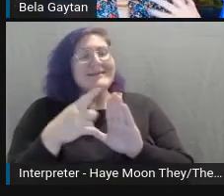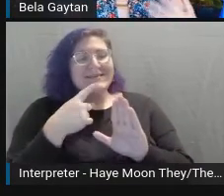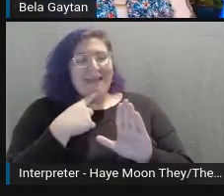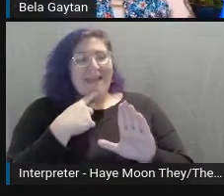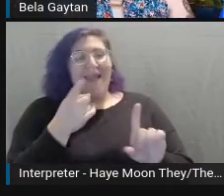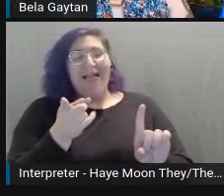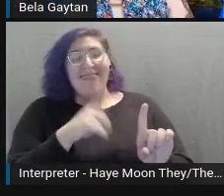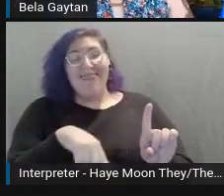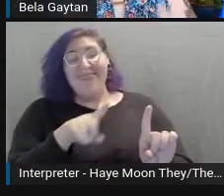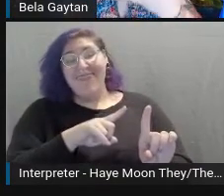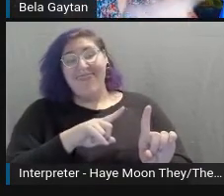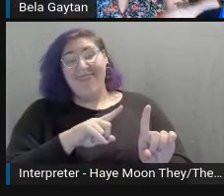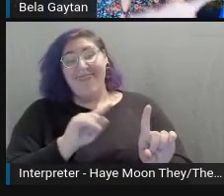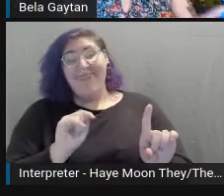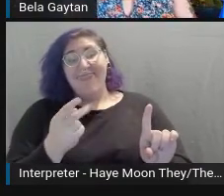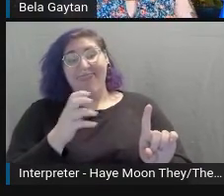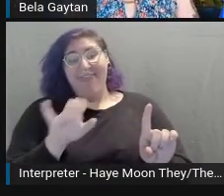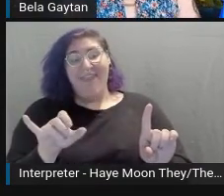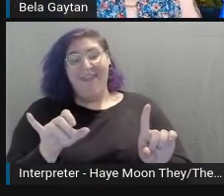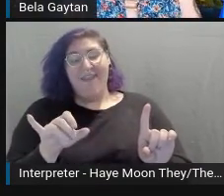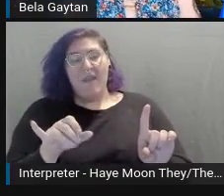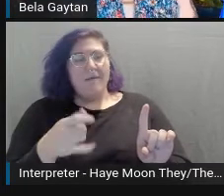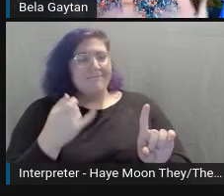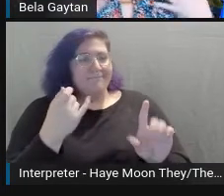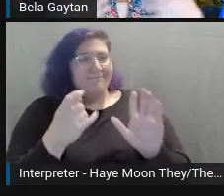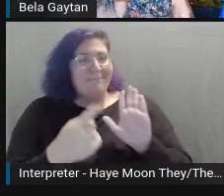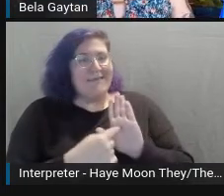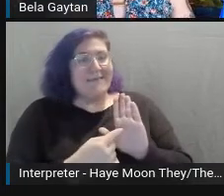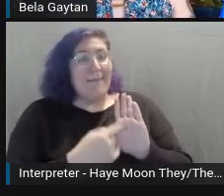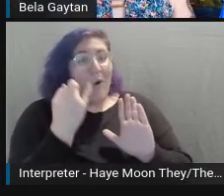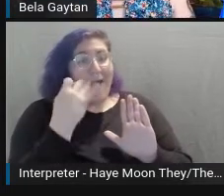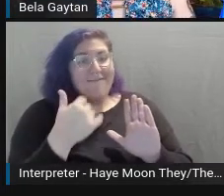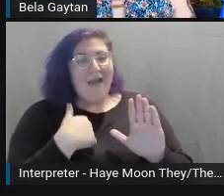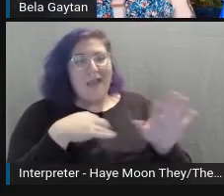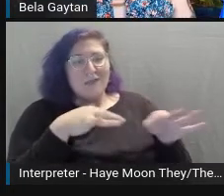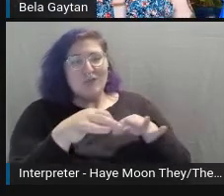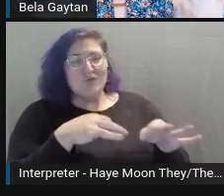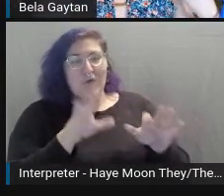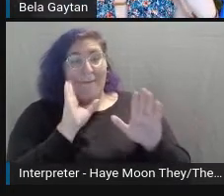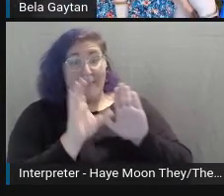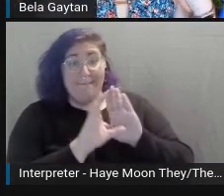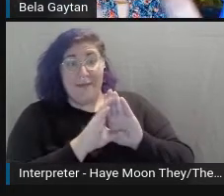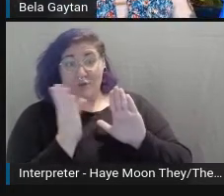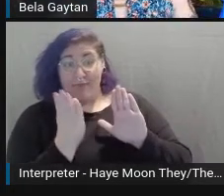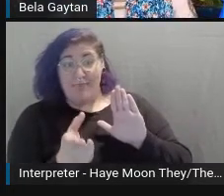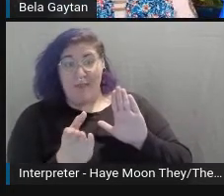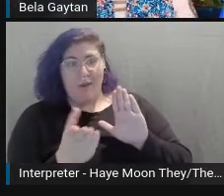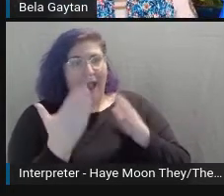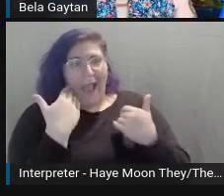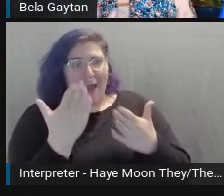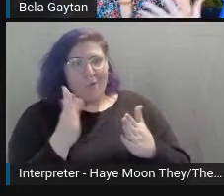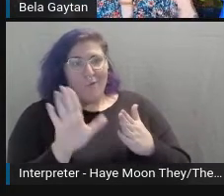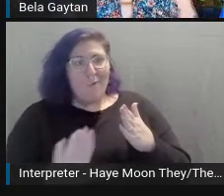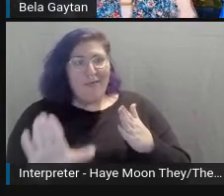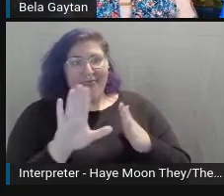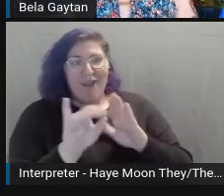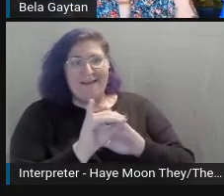As an example, if I were to describe this photo because I don't know the gender identity of these two people,